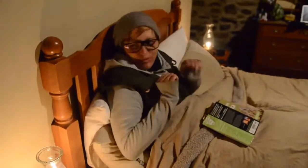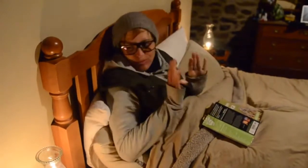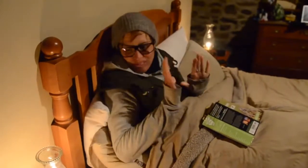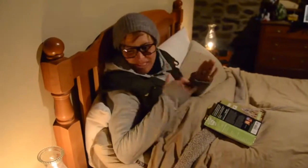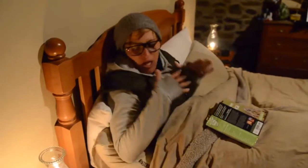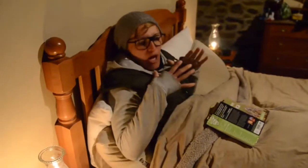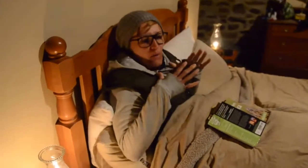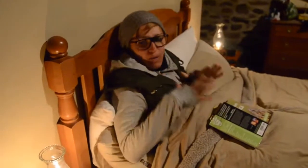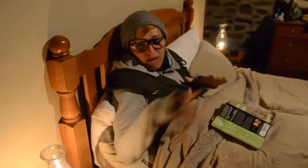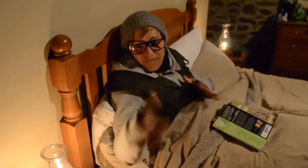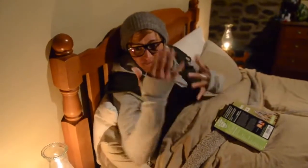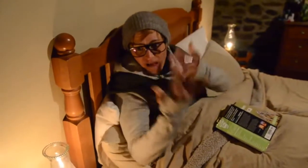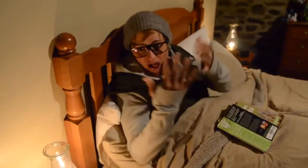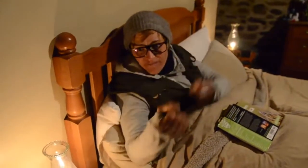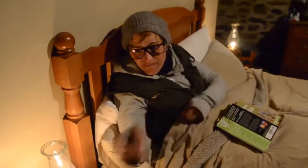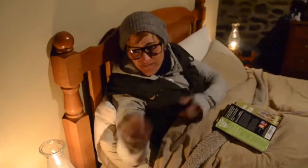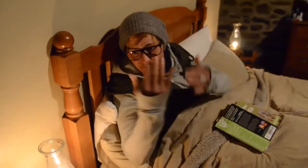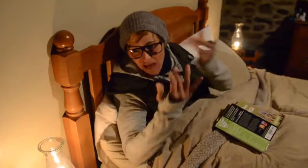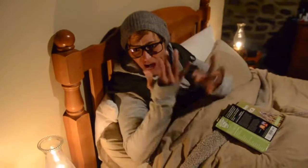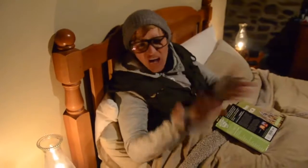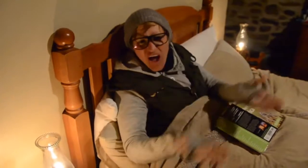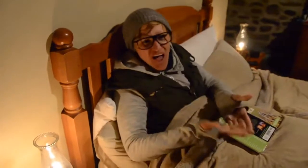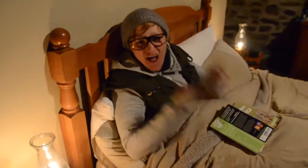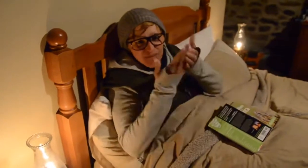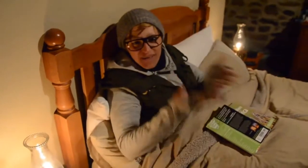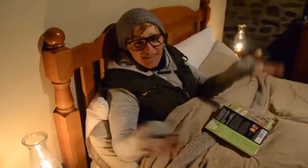and I am snuggled under the blankets to stay warm and the heat from the fireplace is not helping.